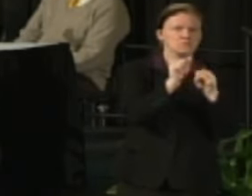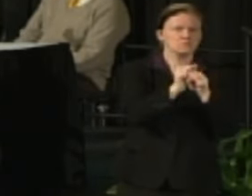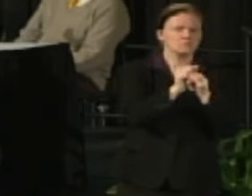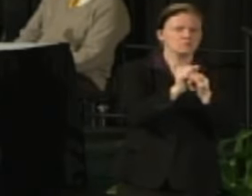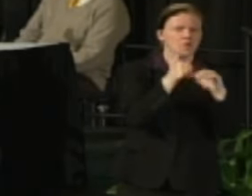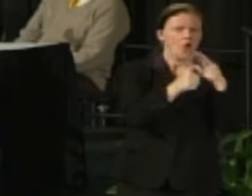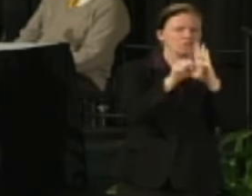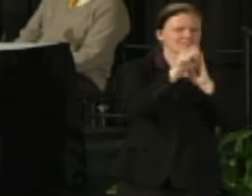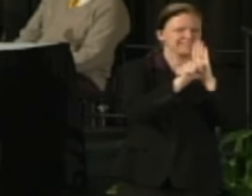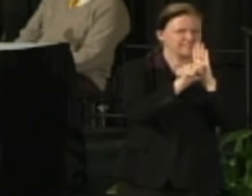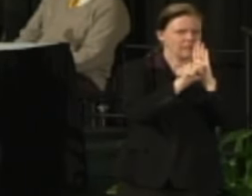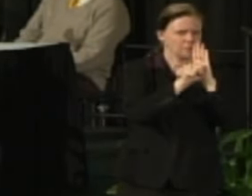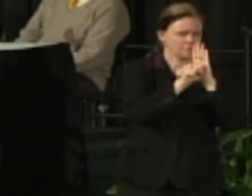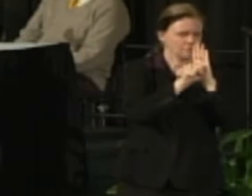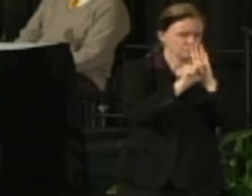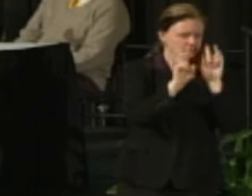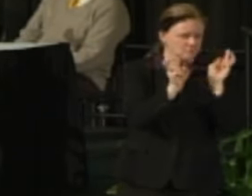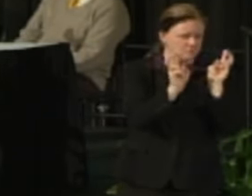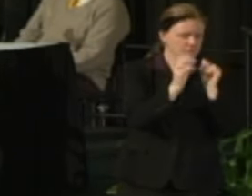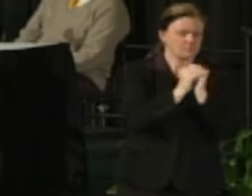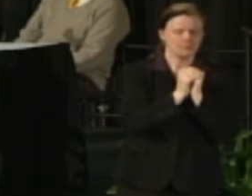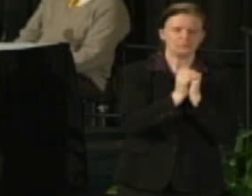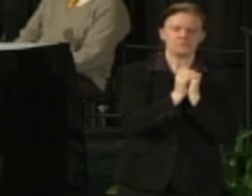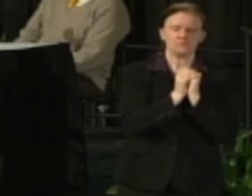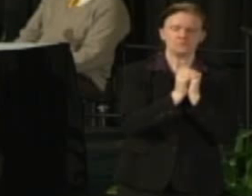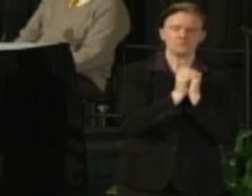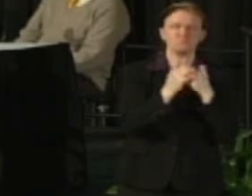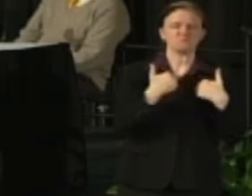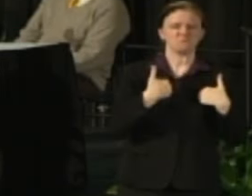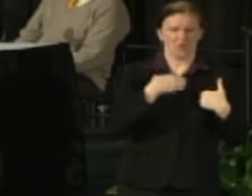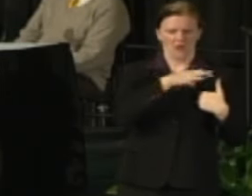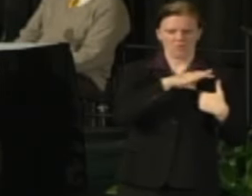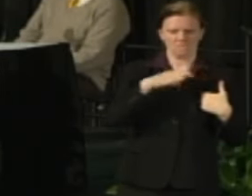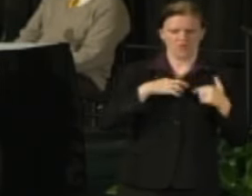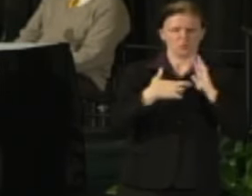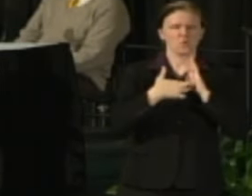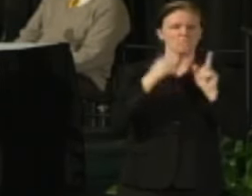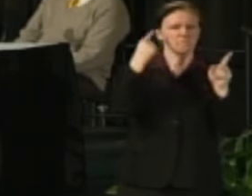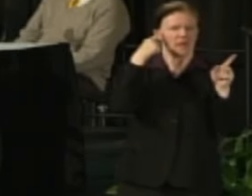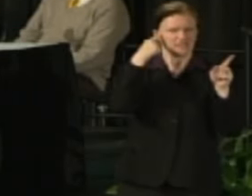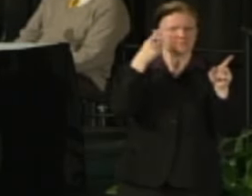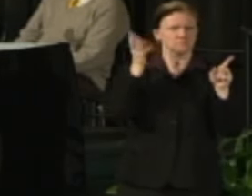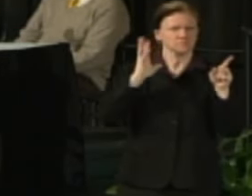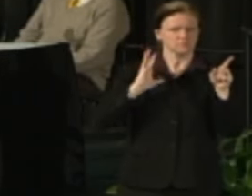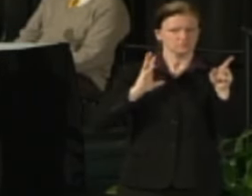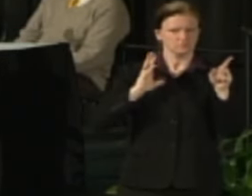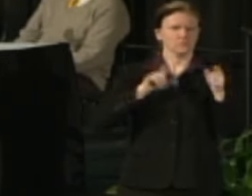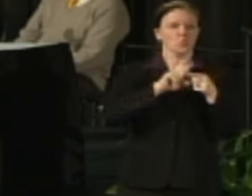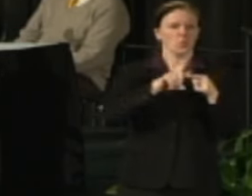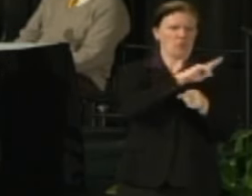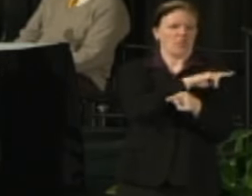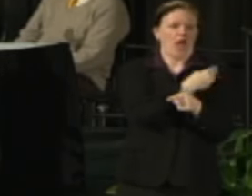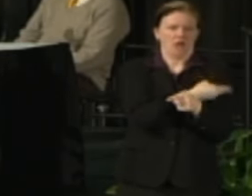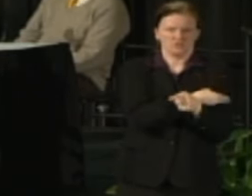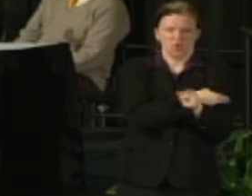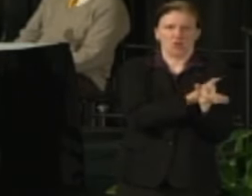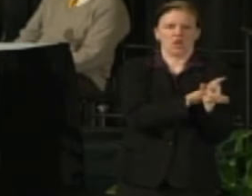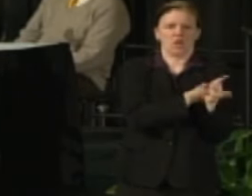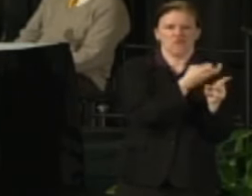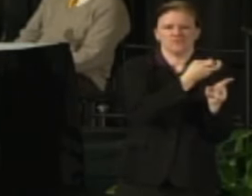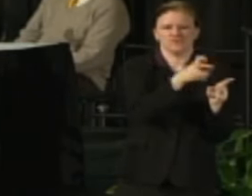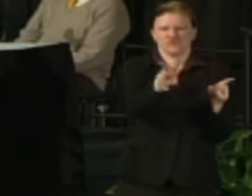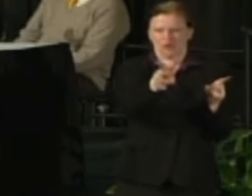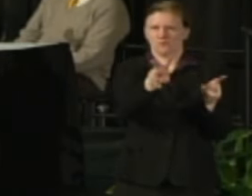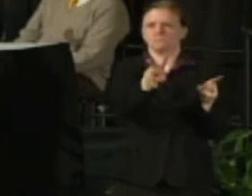I was faculty repping in Madison at the time the Hospital's Authority was promulgated.